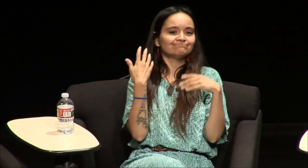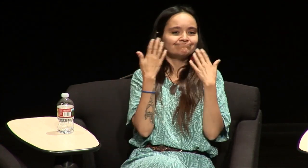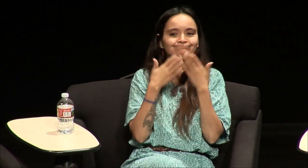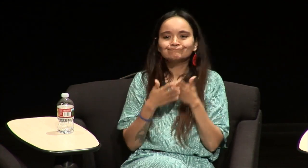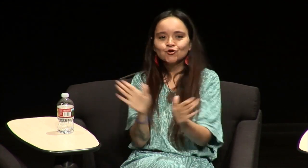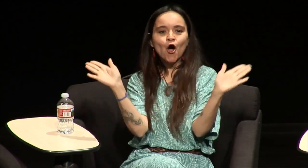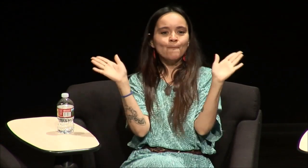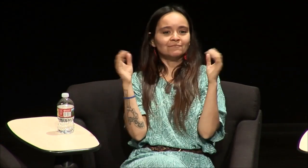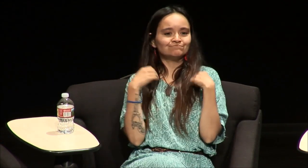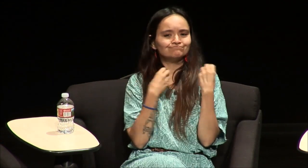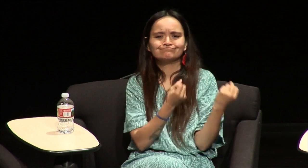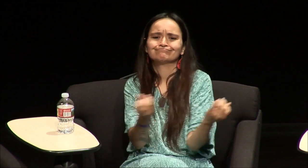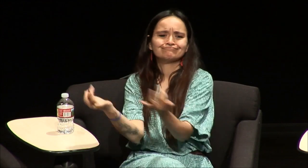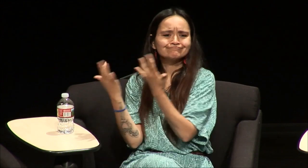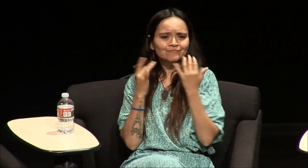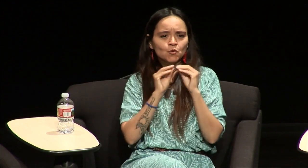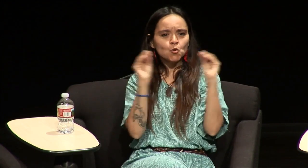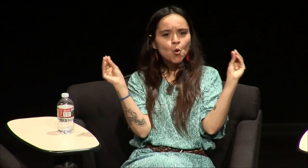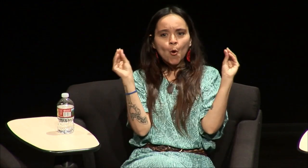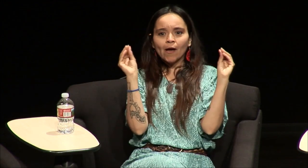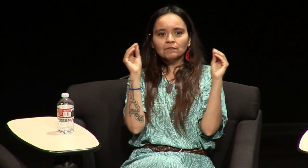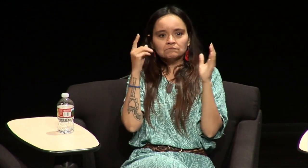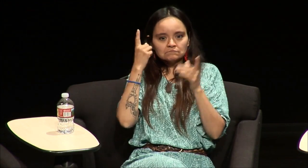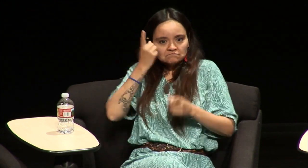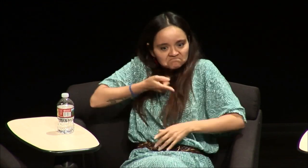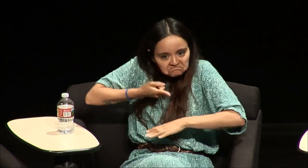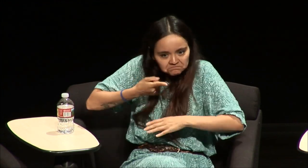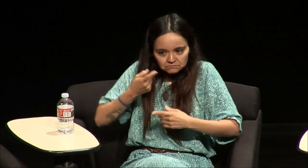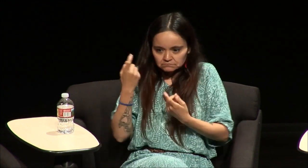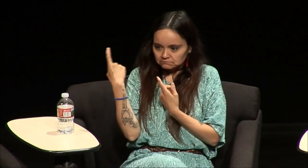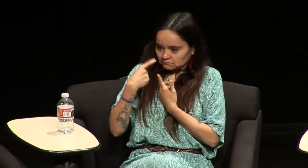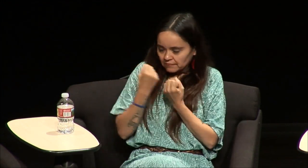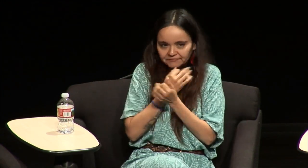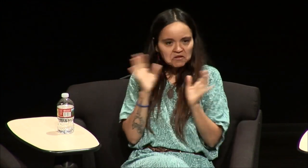was more free I was more broad you know I wasn't the type of person to like you